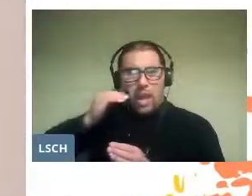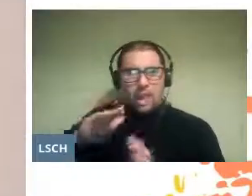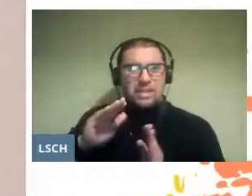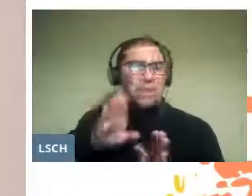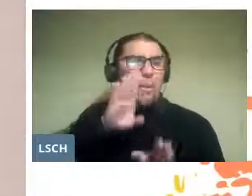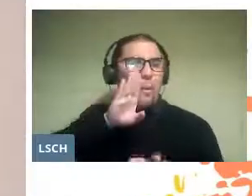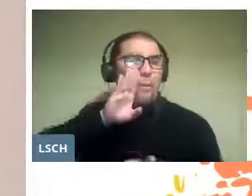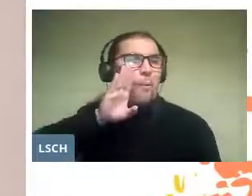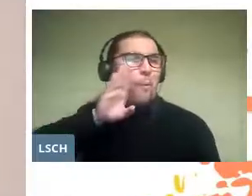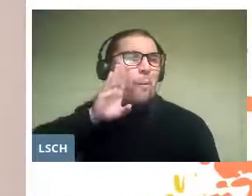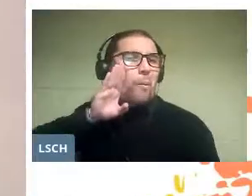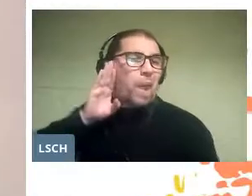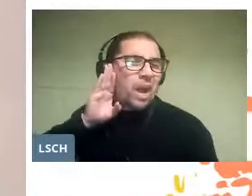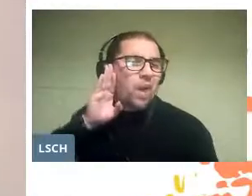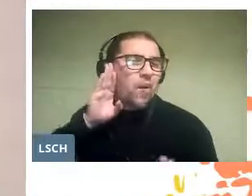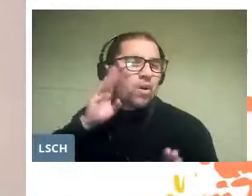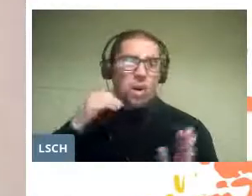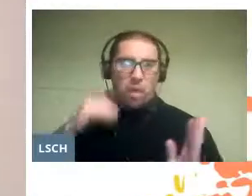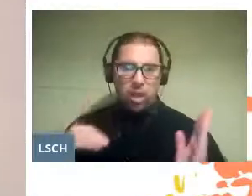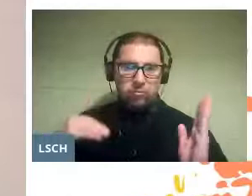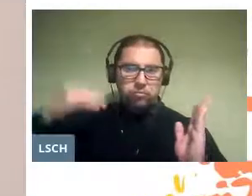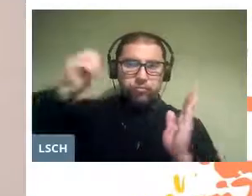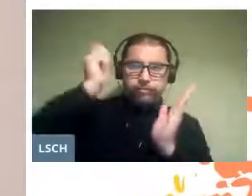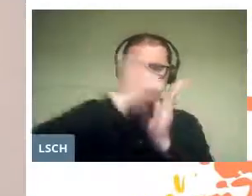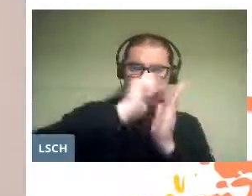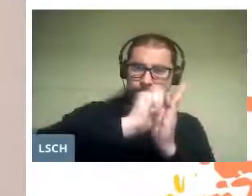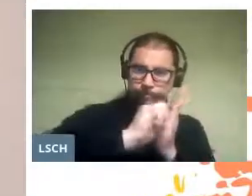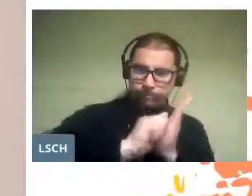as the human being grows and socializes.